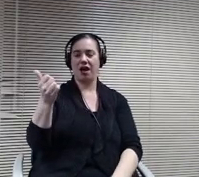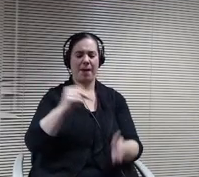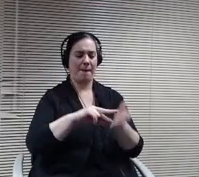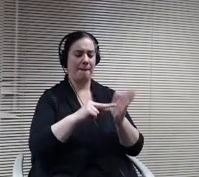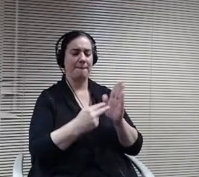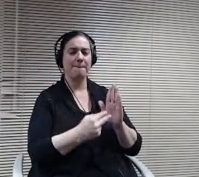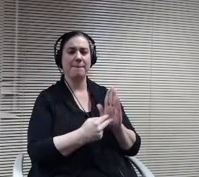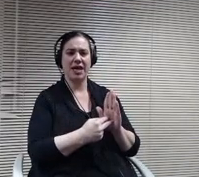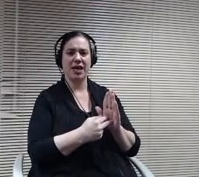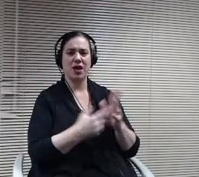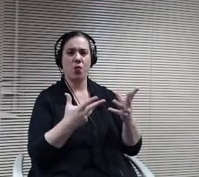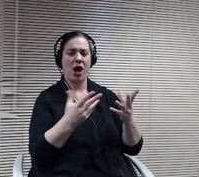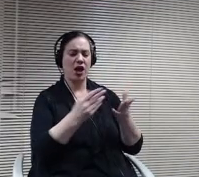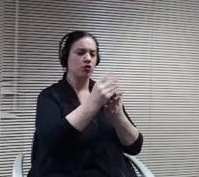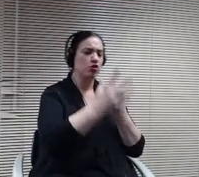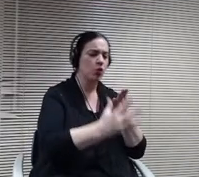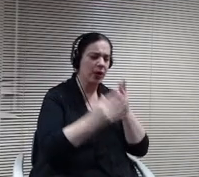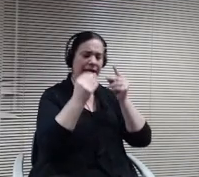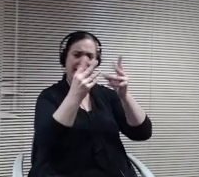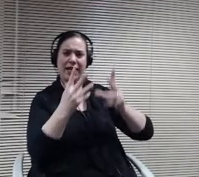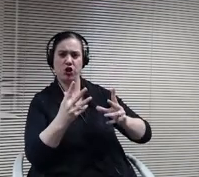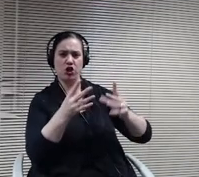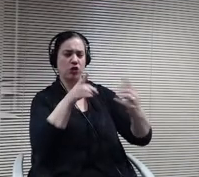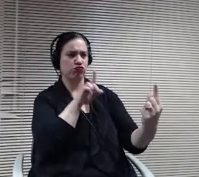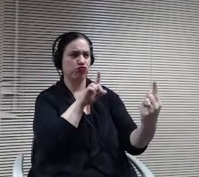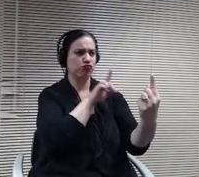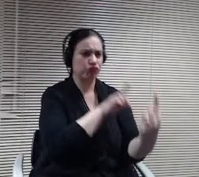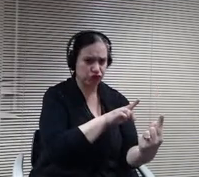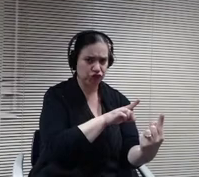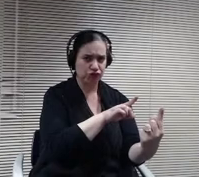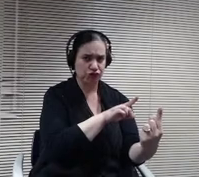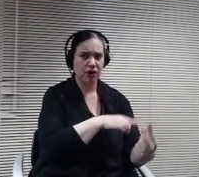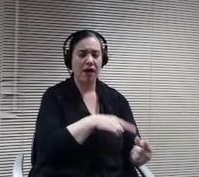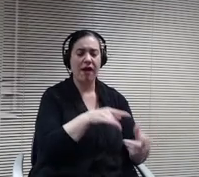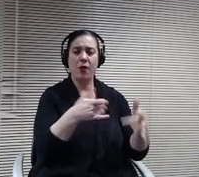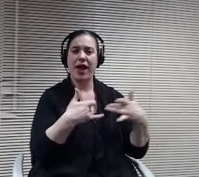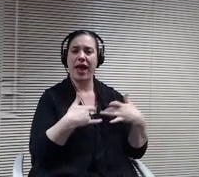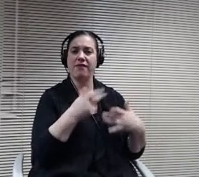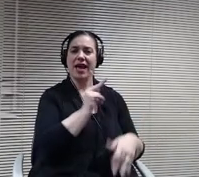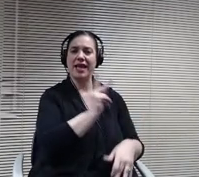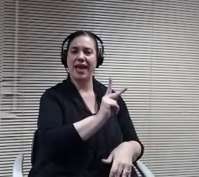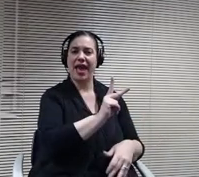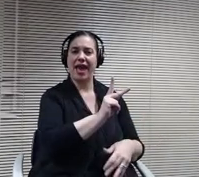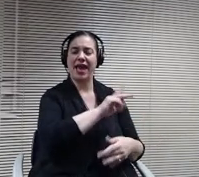will have K through 2. At each of their elementary schools, starting on January